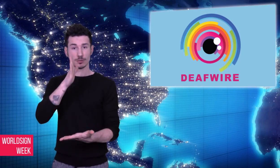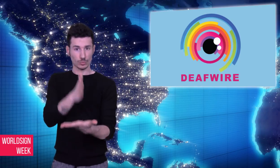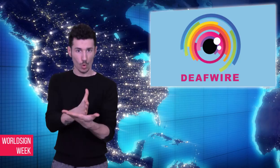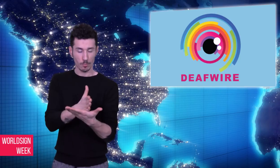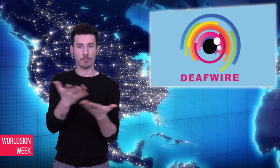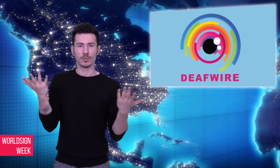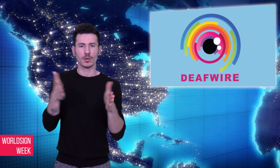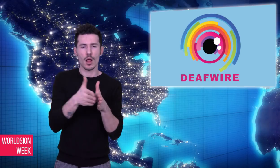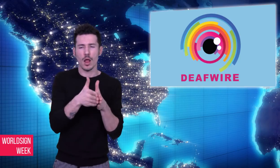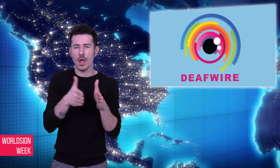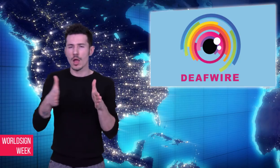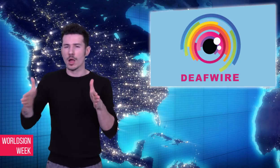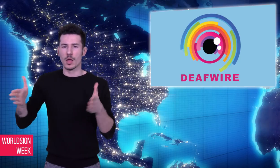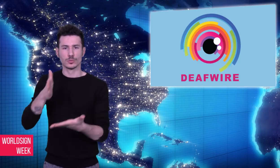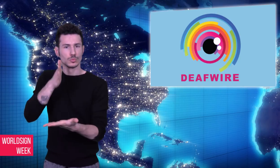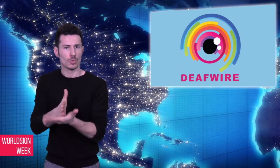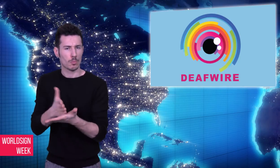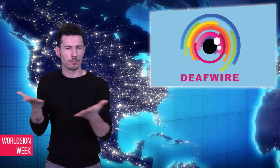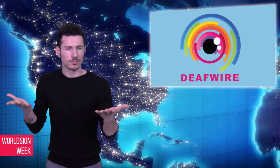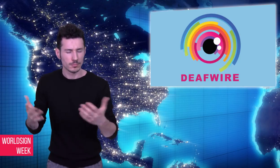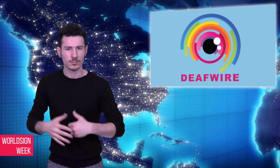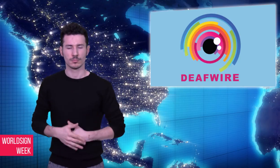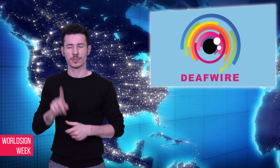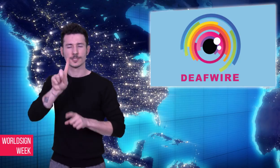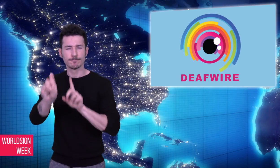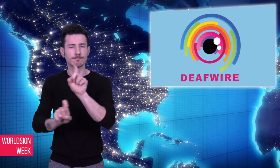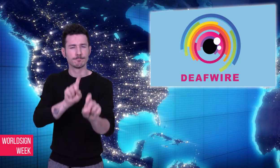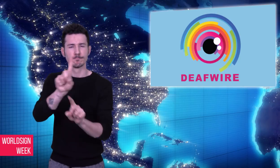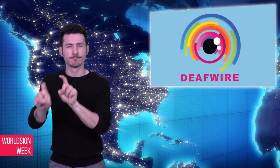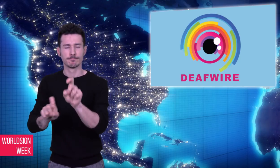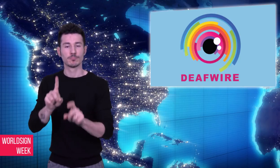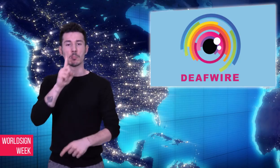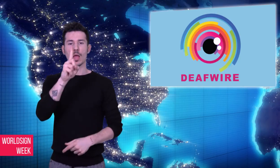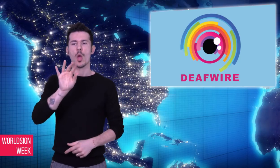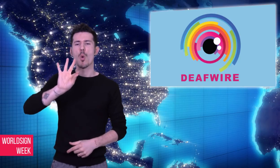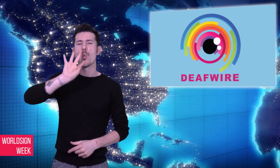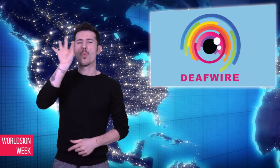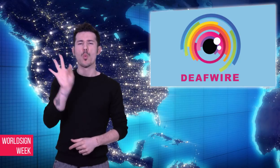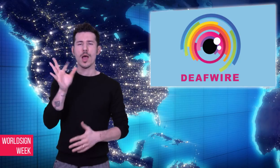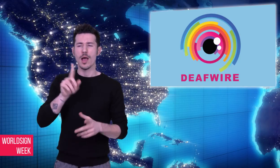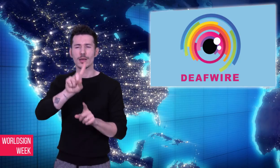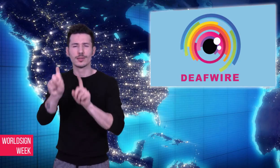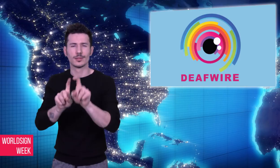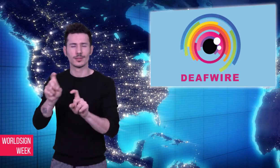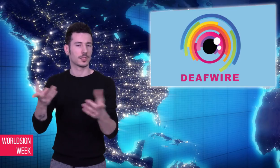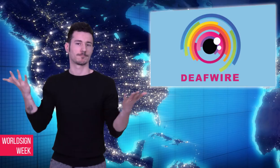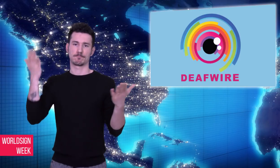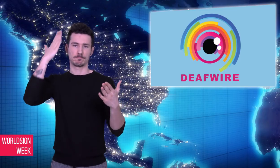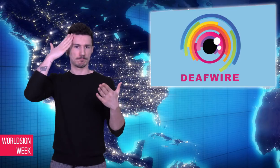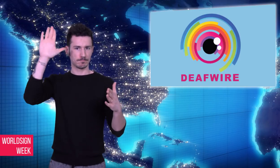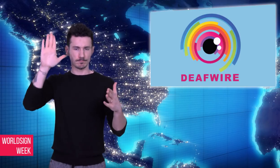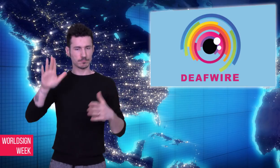smoking cessation. No reason was given or why. They also observed that stopping